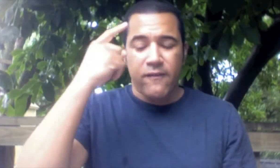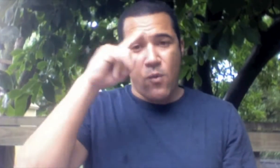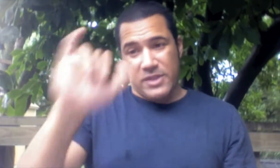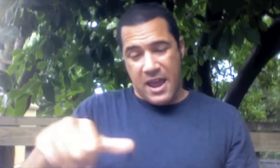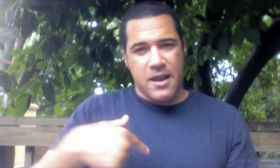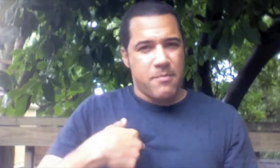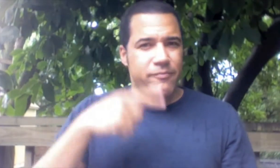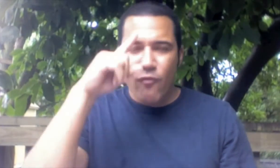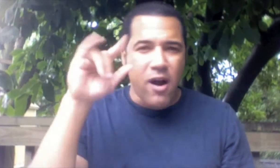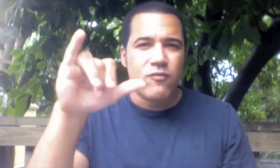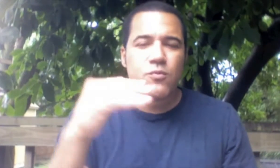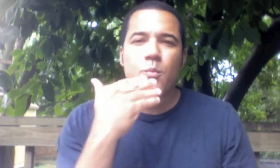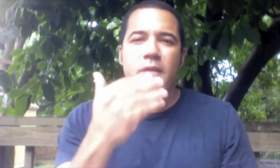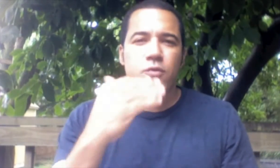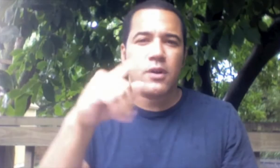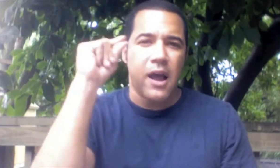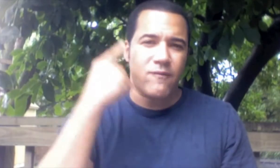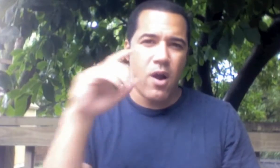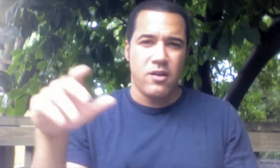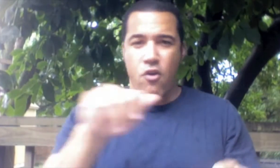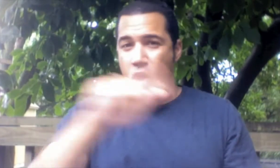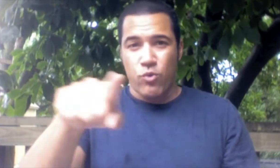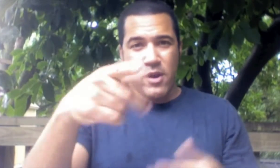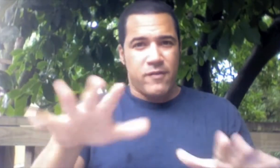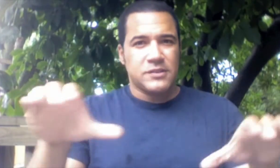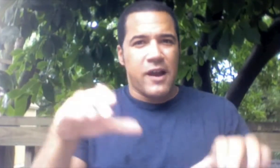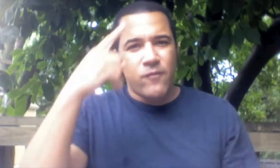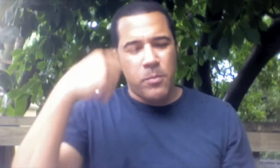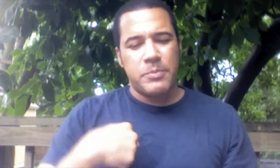For that I am forever grateful for all Gallaudet has done for me.